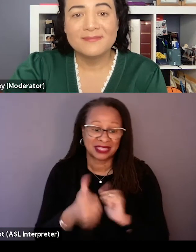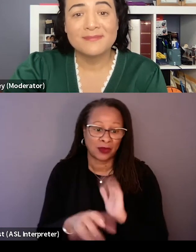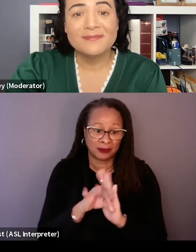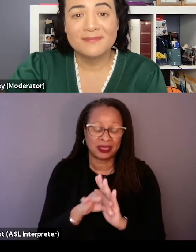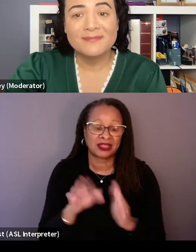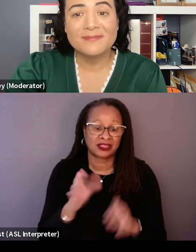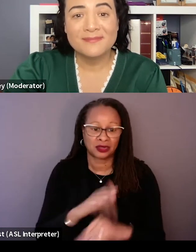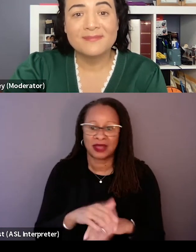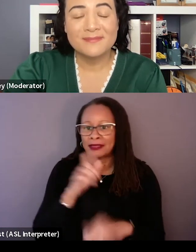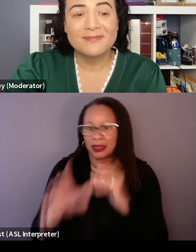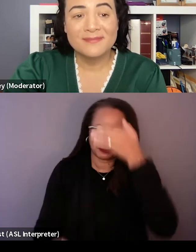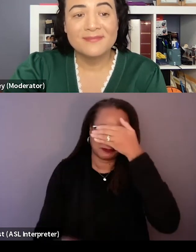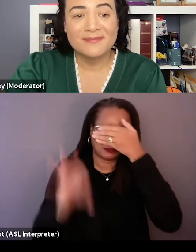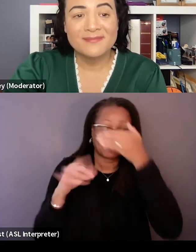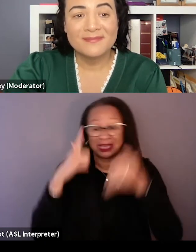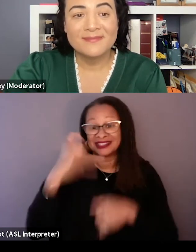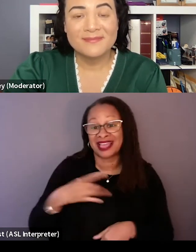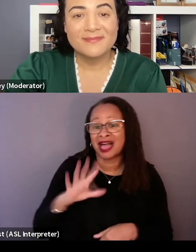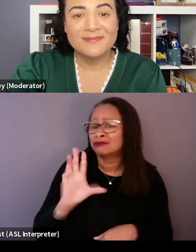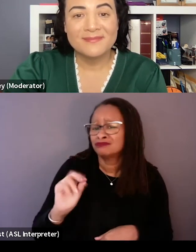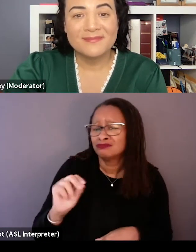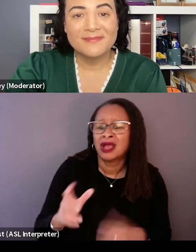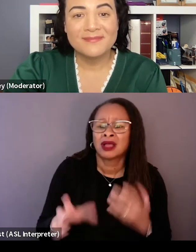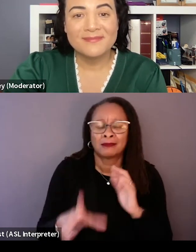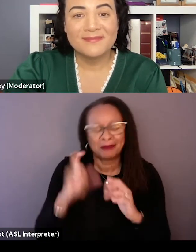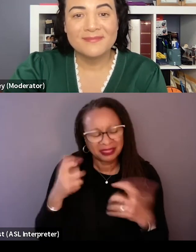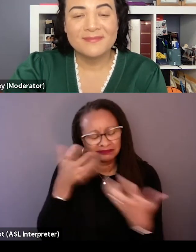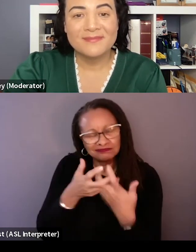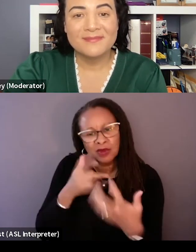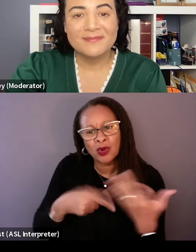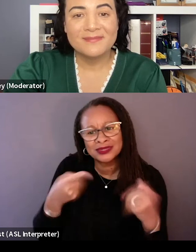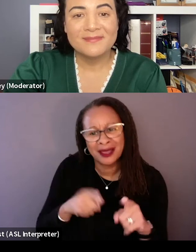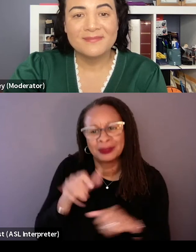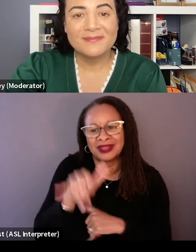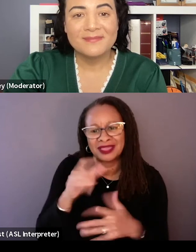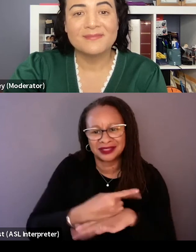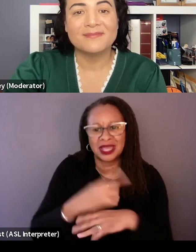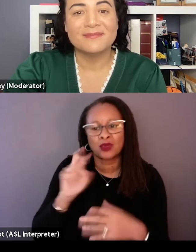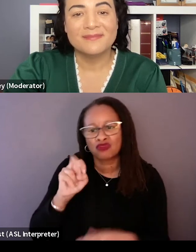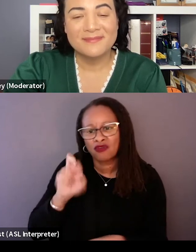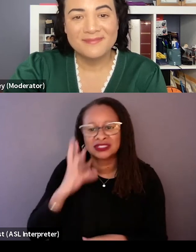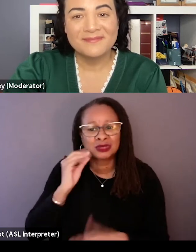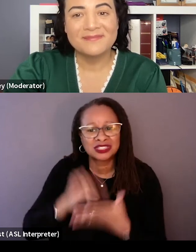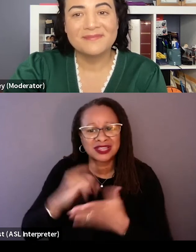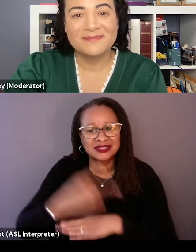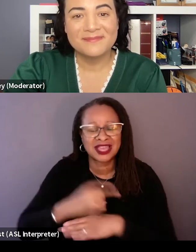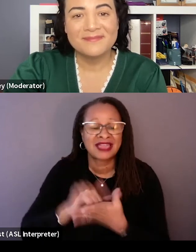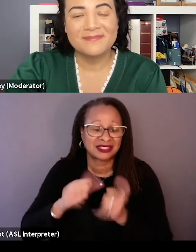They wouldn't just pick 'em 'cause they liked them. I'm sure that was part of it. But they would pick them in large part because of what was the rovers were going through. So that's how we decided we would pick them too.